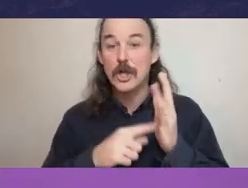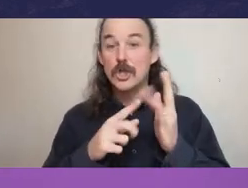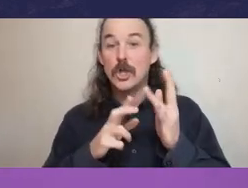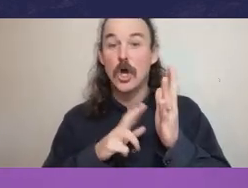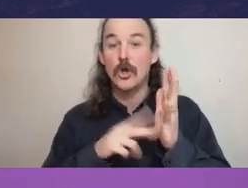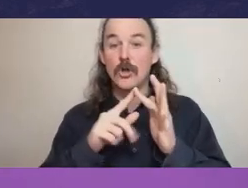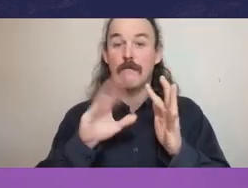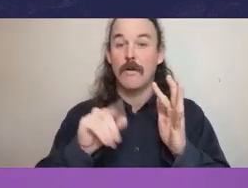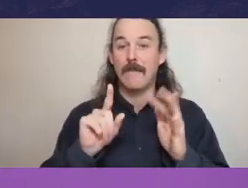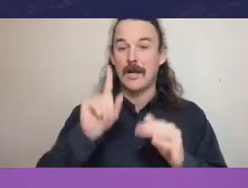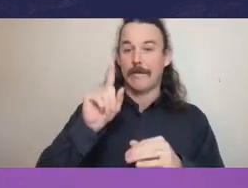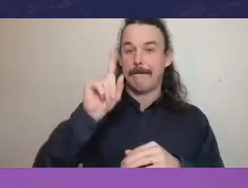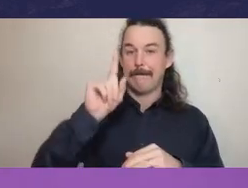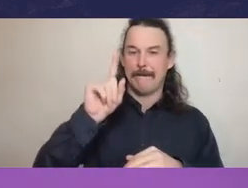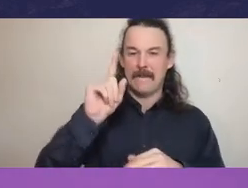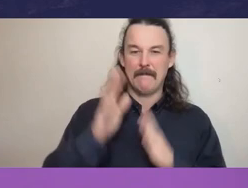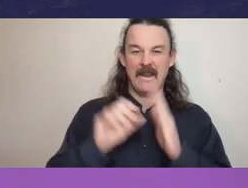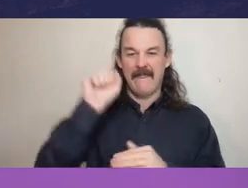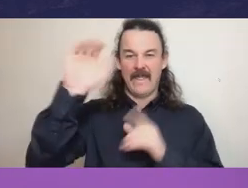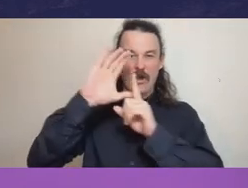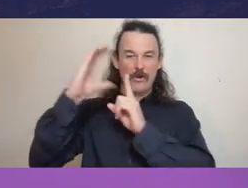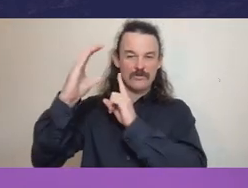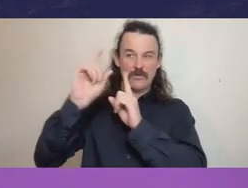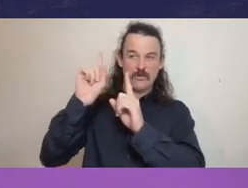and as auditors and I'm sure in terms of our respective roles,